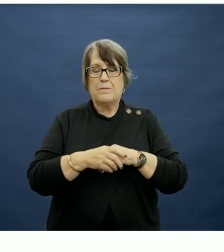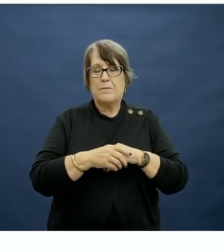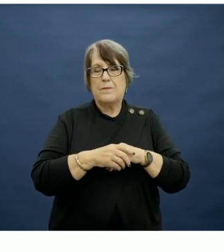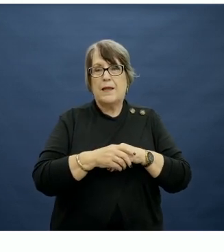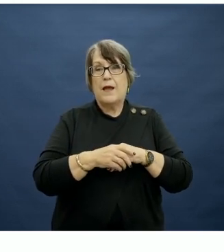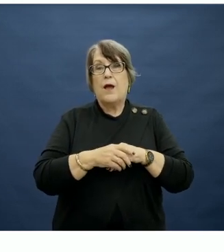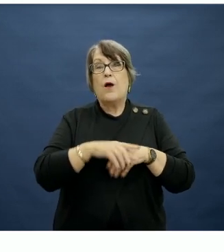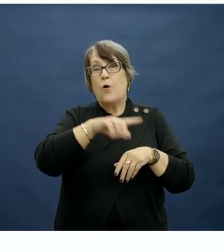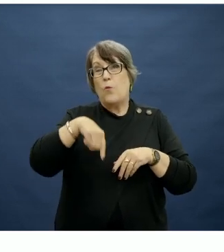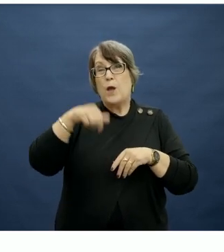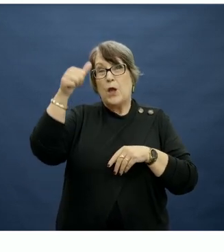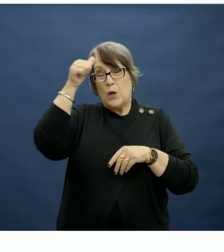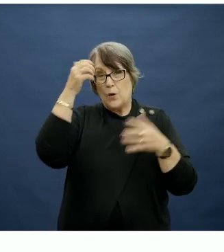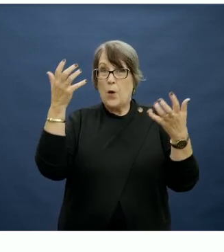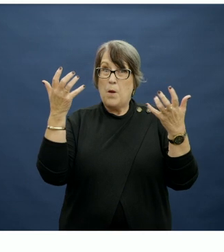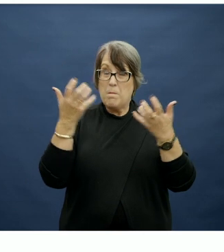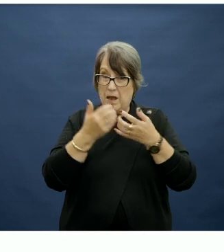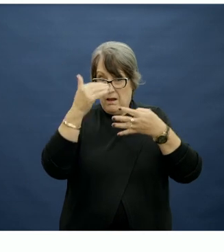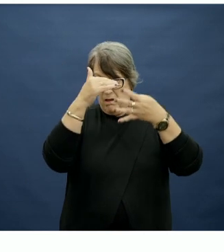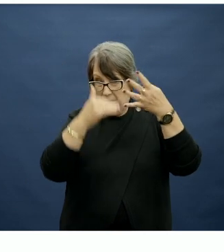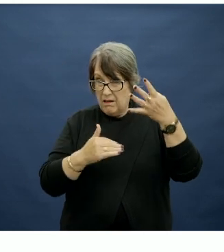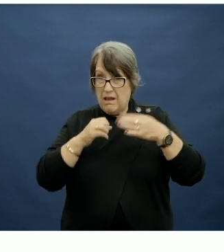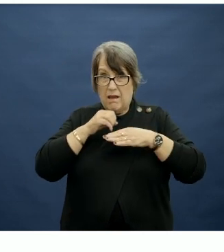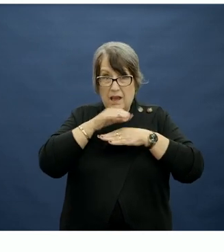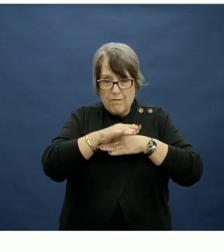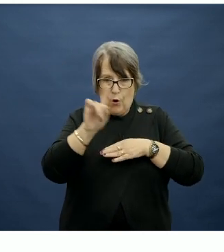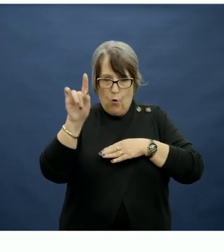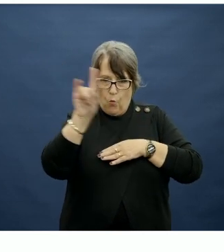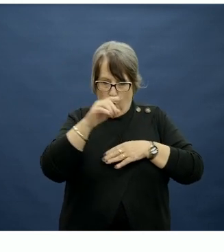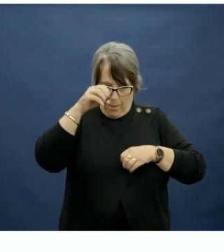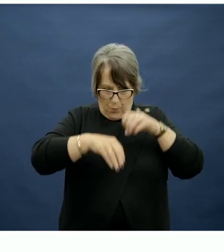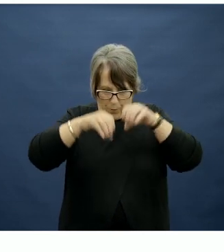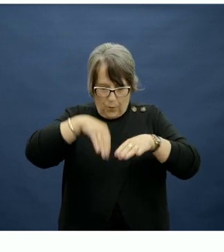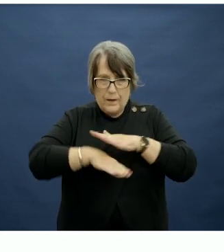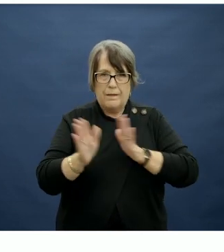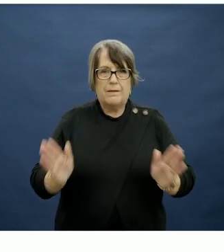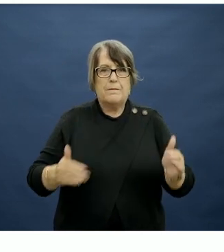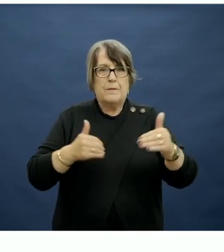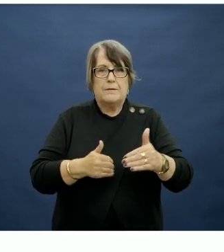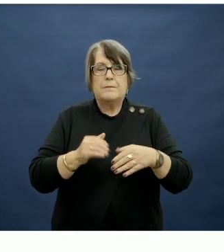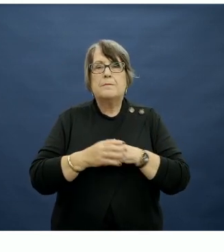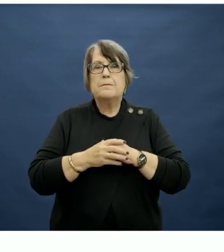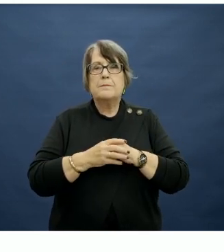And we know that many factors influence what items parents provide in children's lunch box.